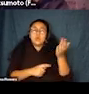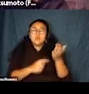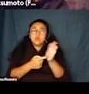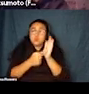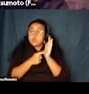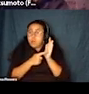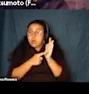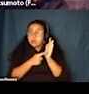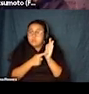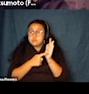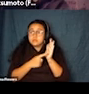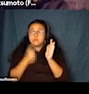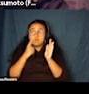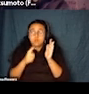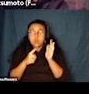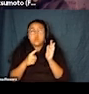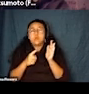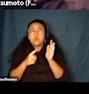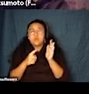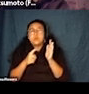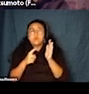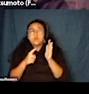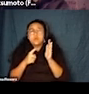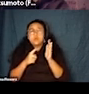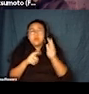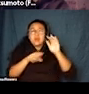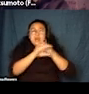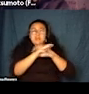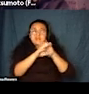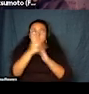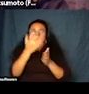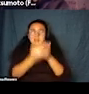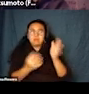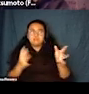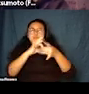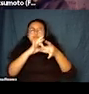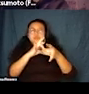for bridging accessibility and inclusion and kind of